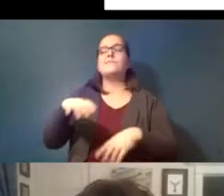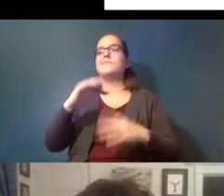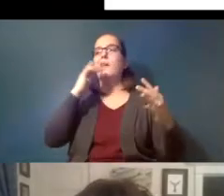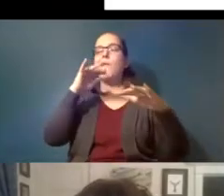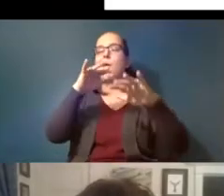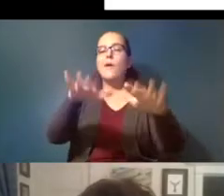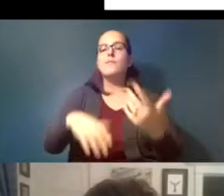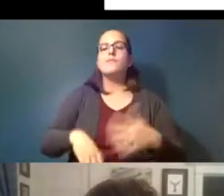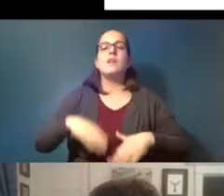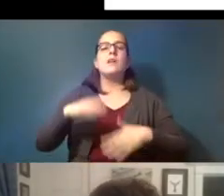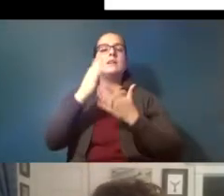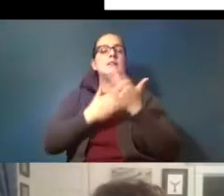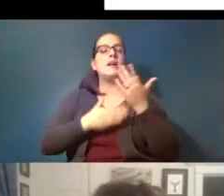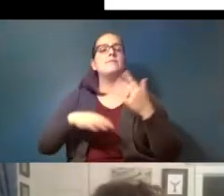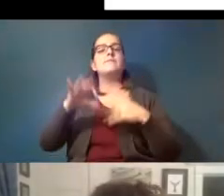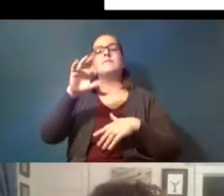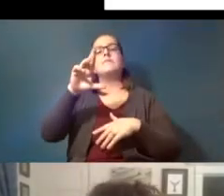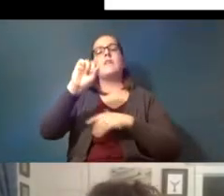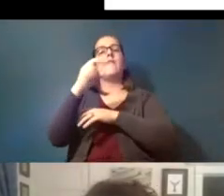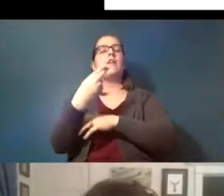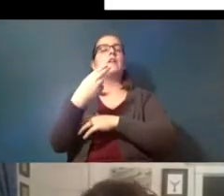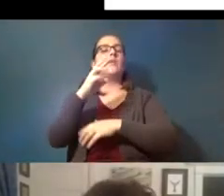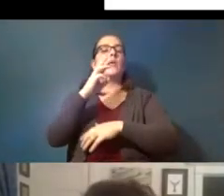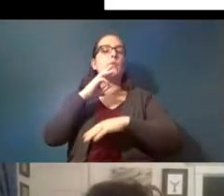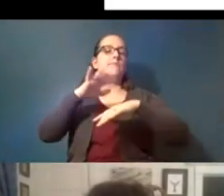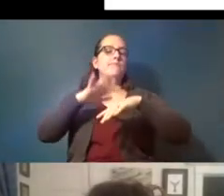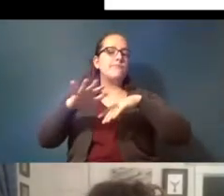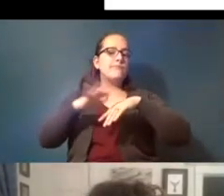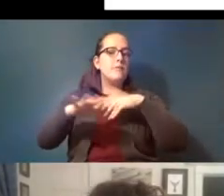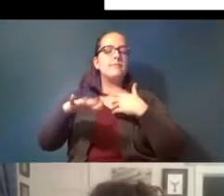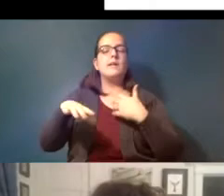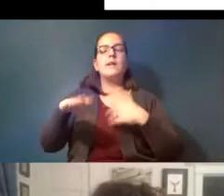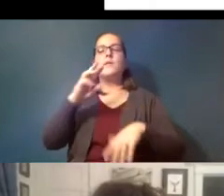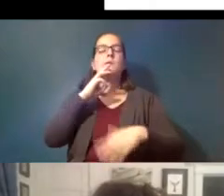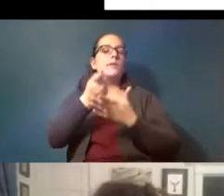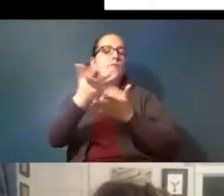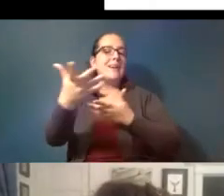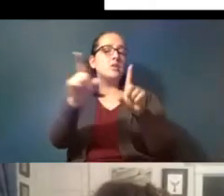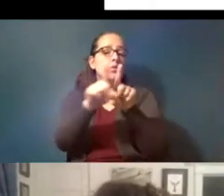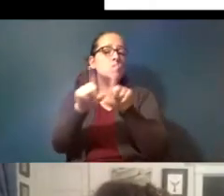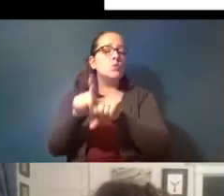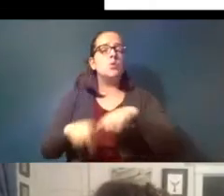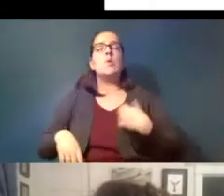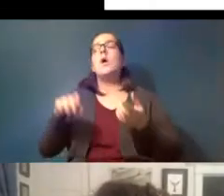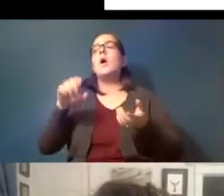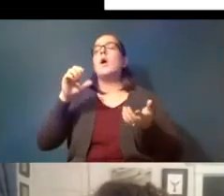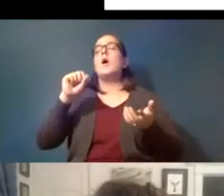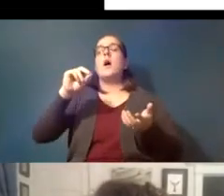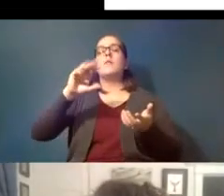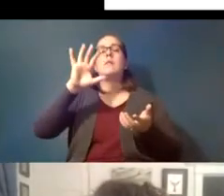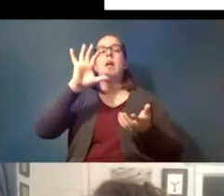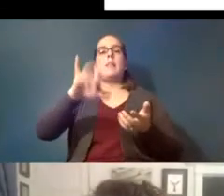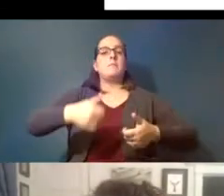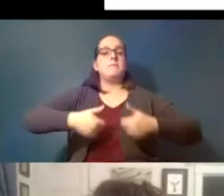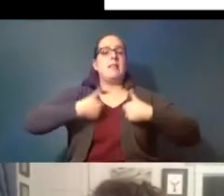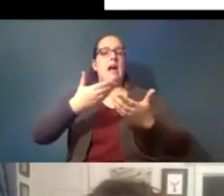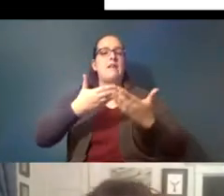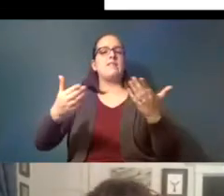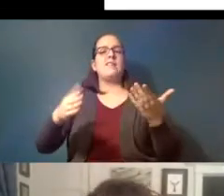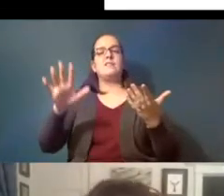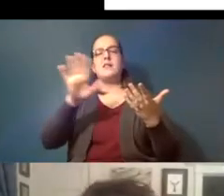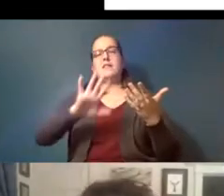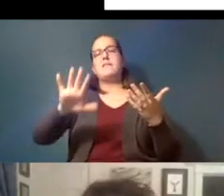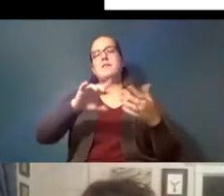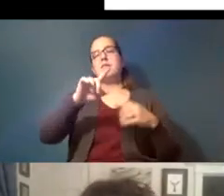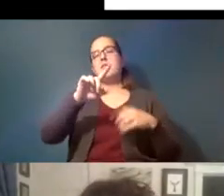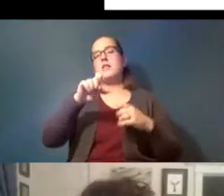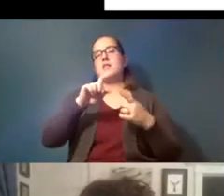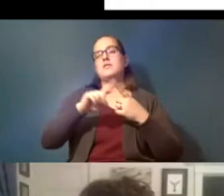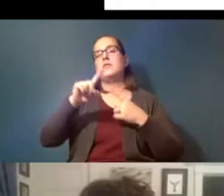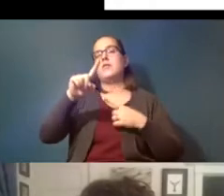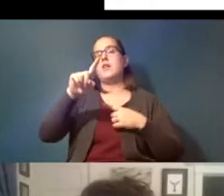in some fresh water waterways 2 and so this this organism is about 100 to 120 microns in size